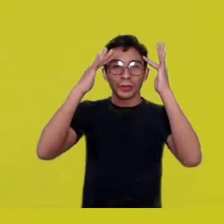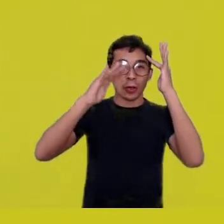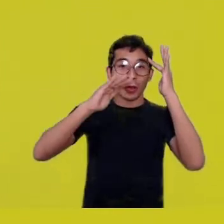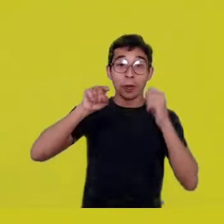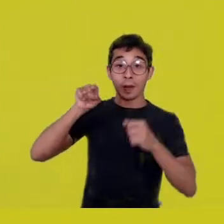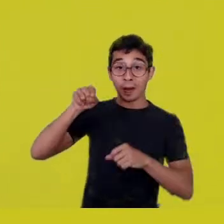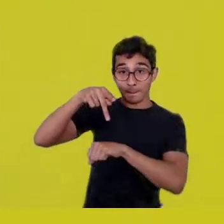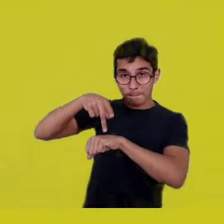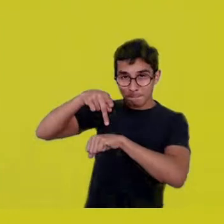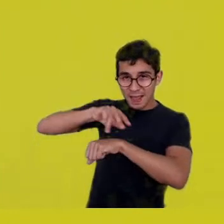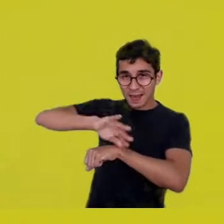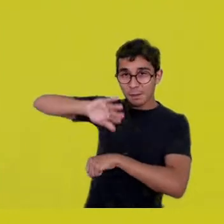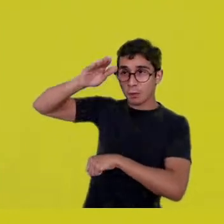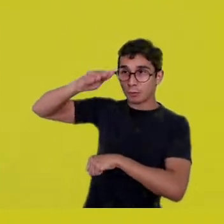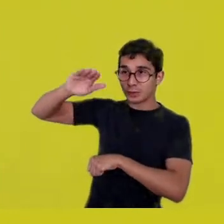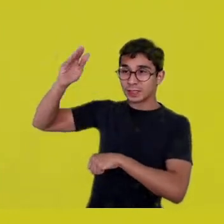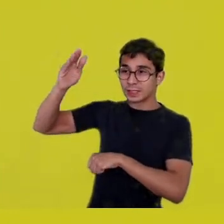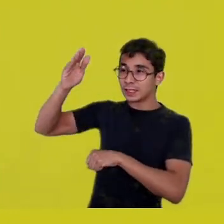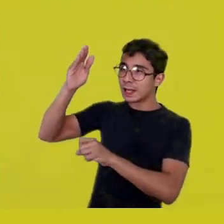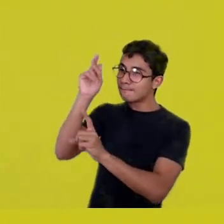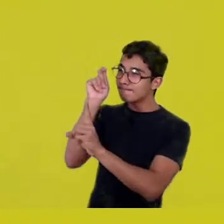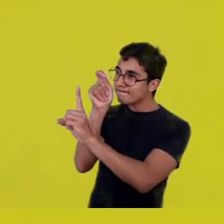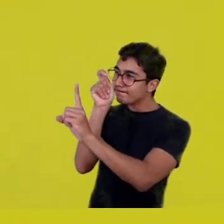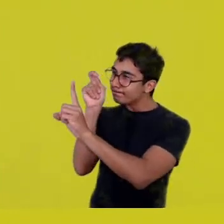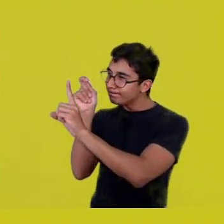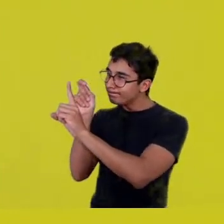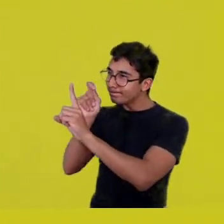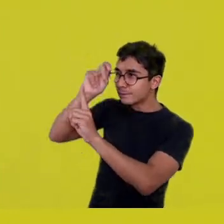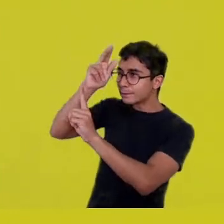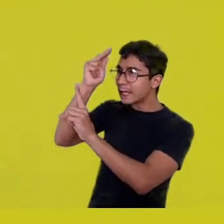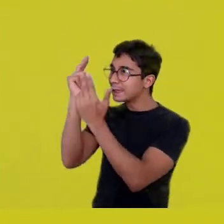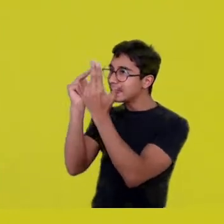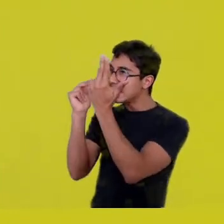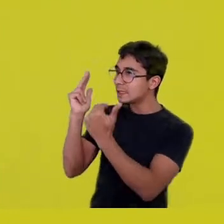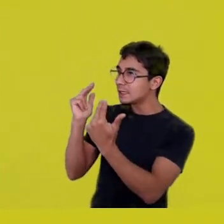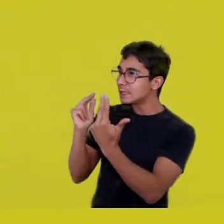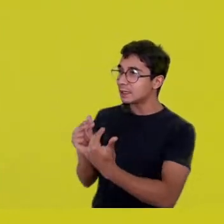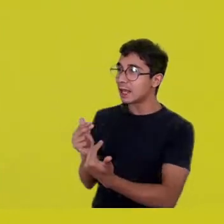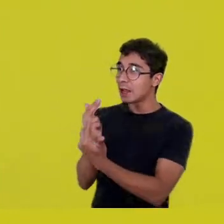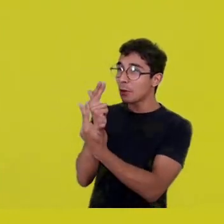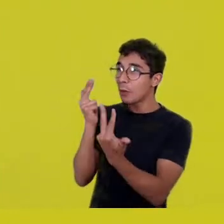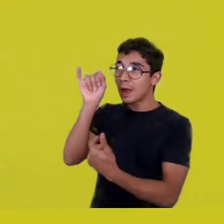images that we still see